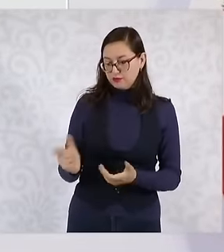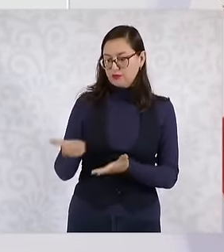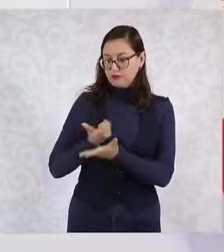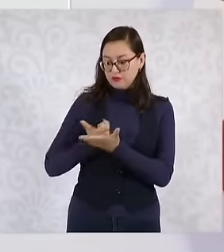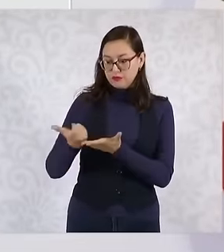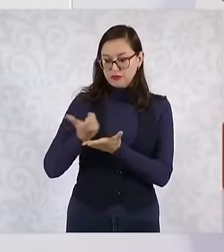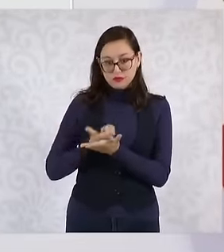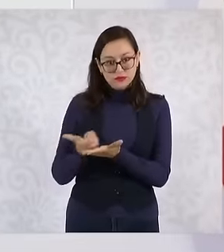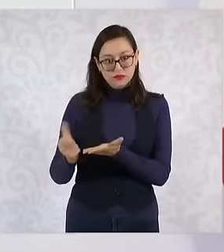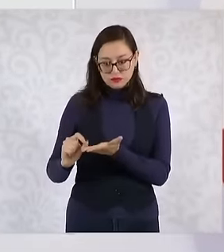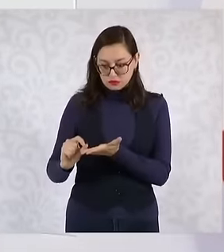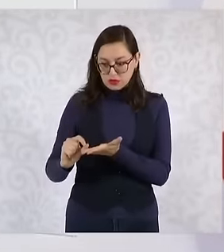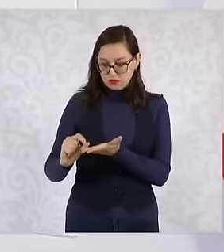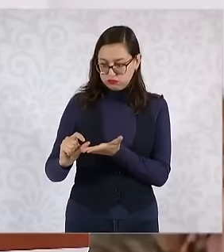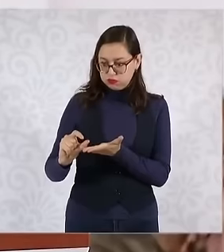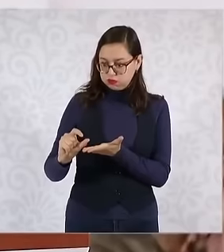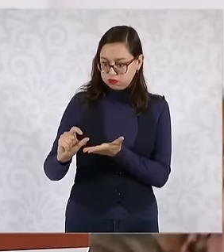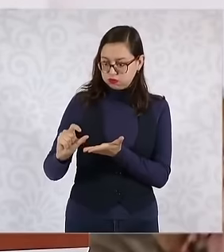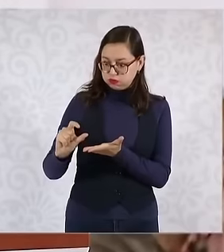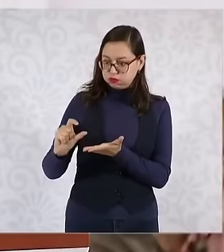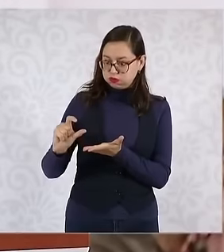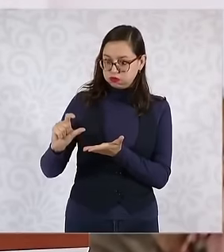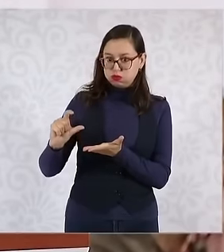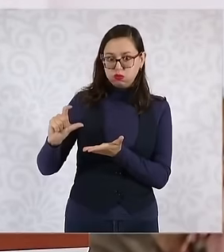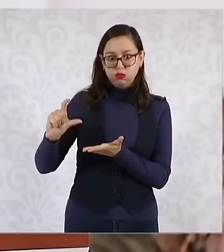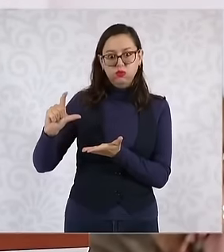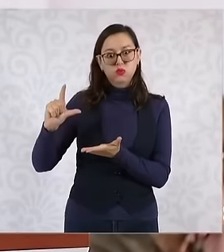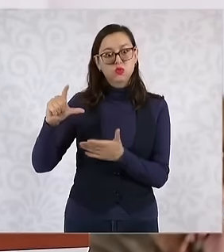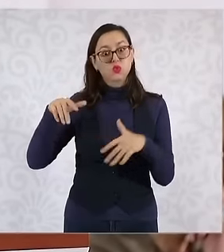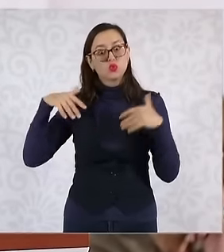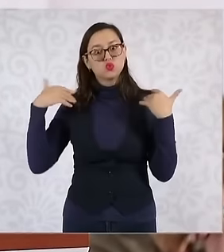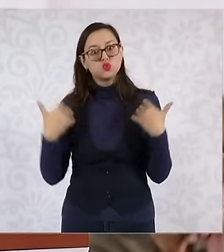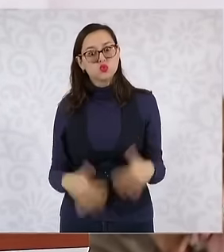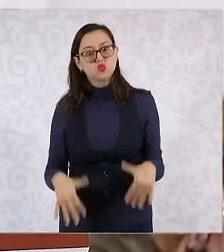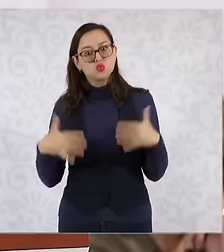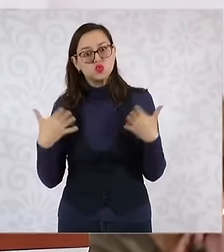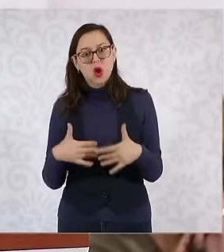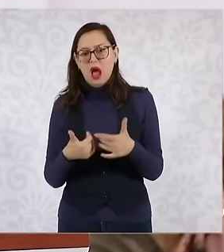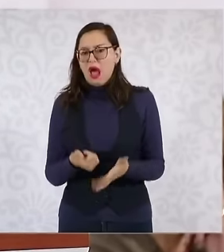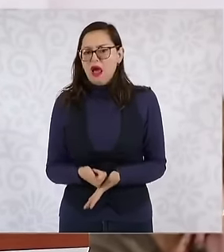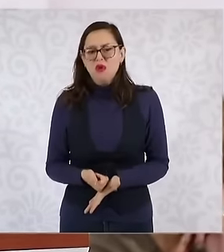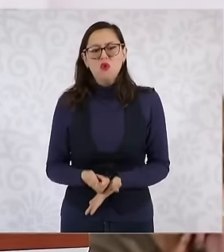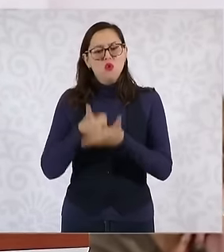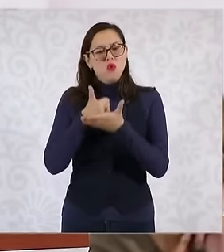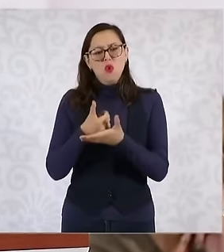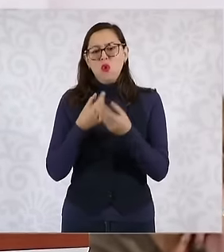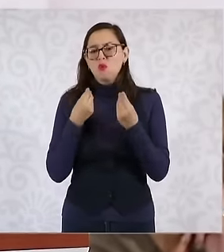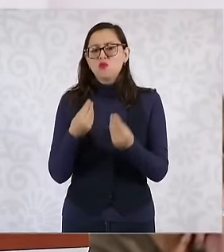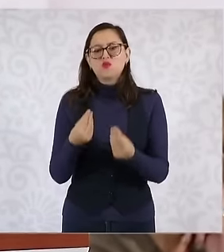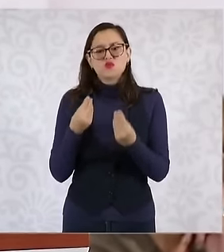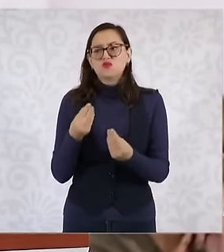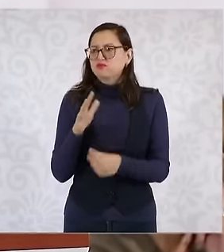good for the country. And to reduce poverty. And it had an additional characteristic, which is that it